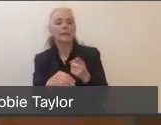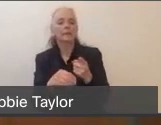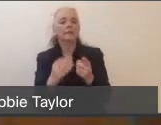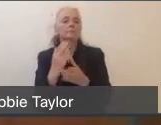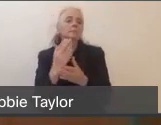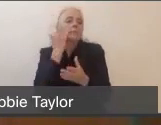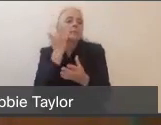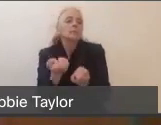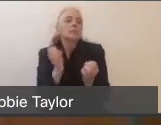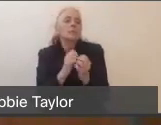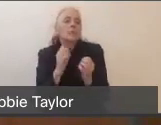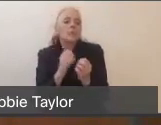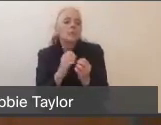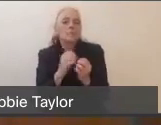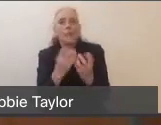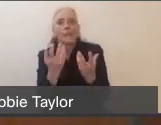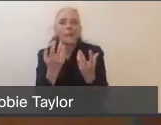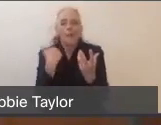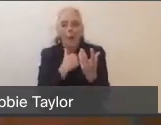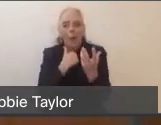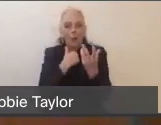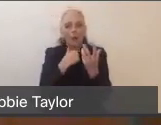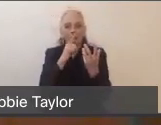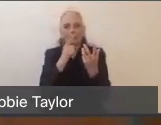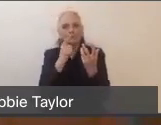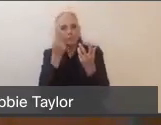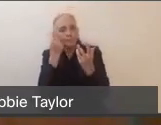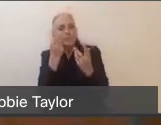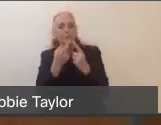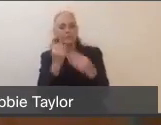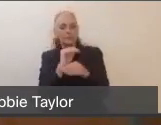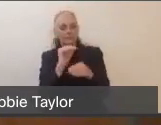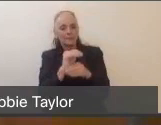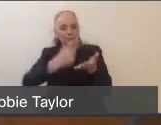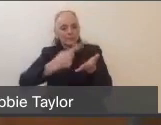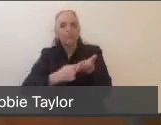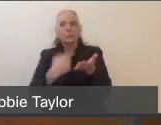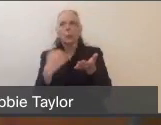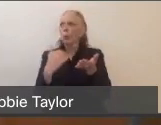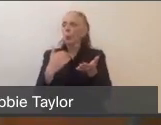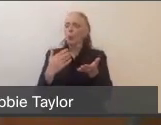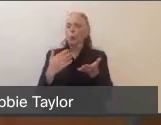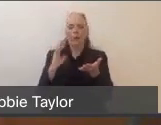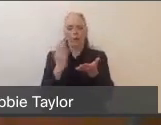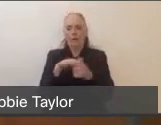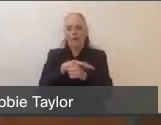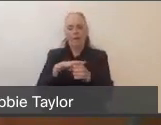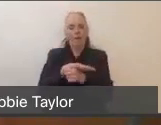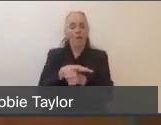one, we've done such an incredible job here in Marin.